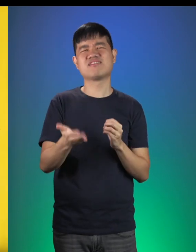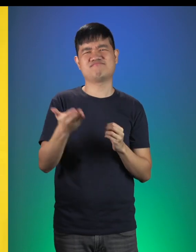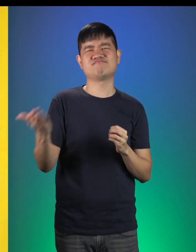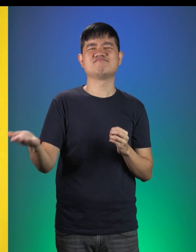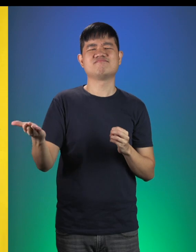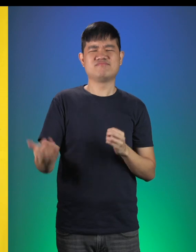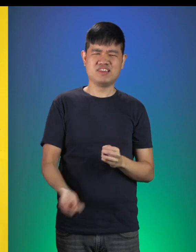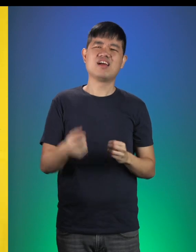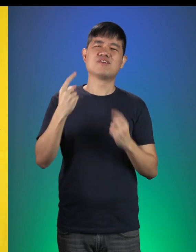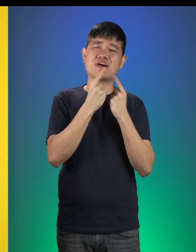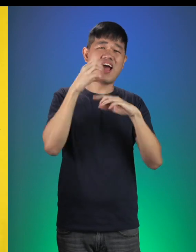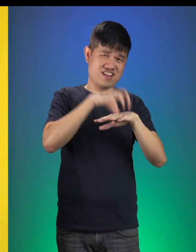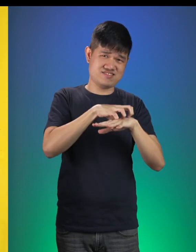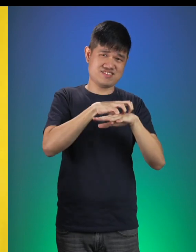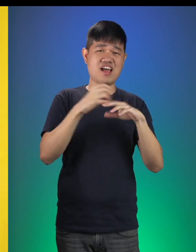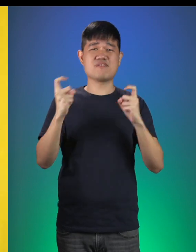A Birthday Cake and Present!